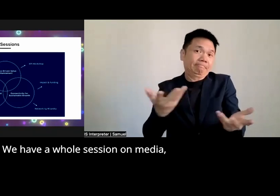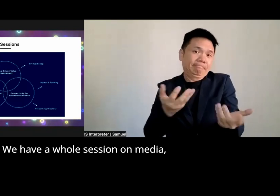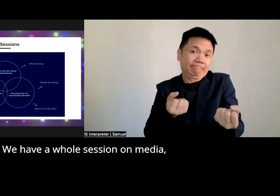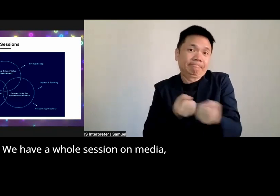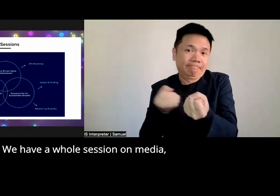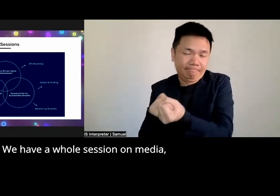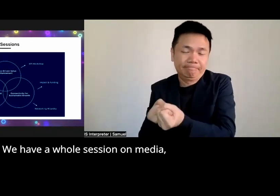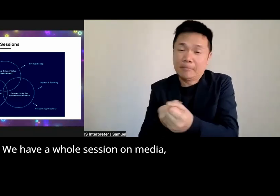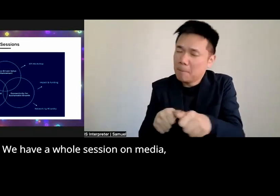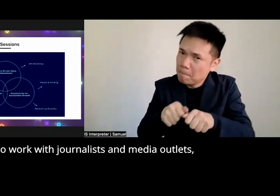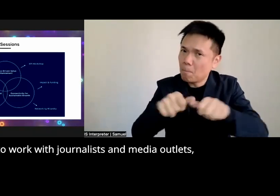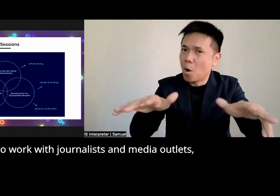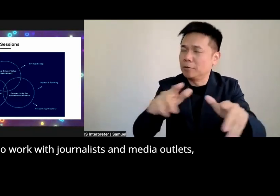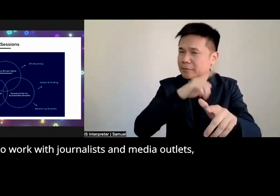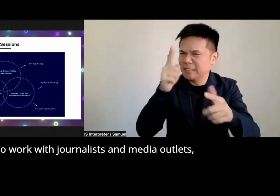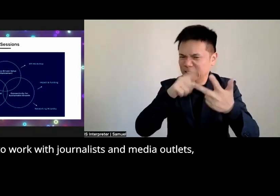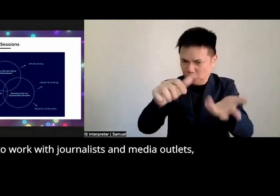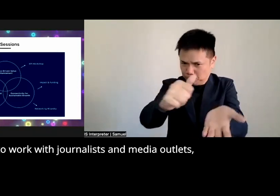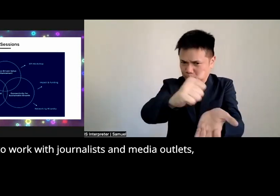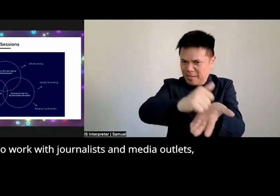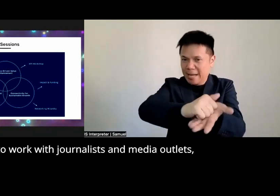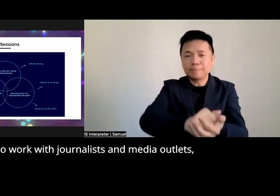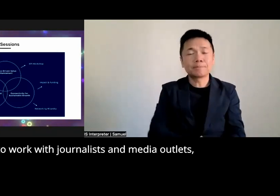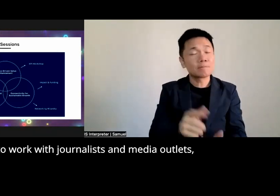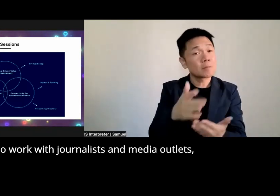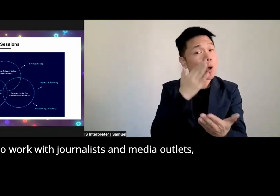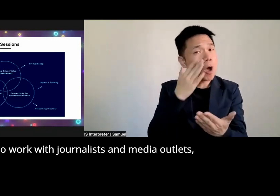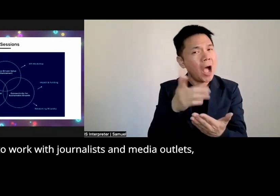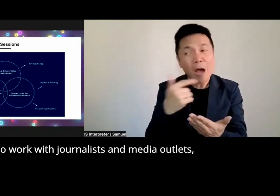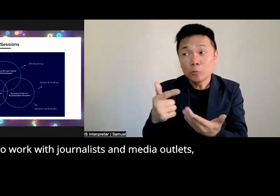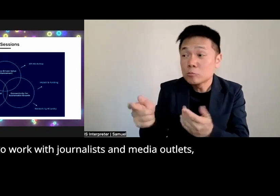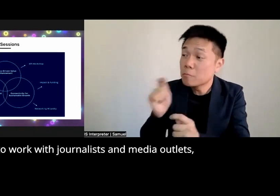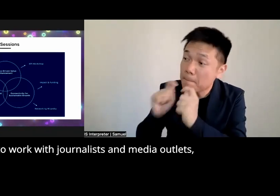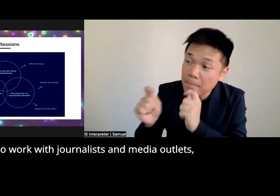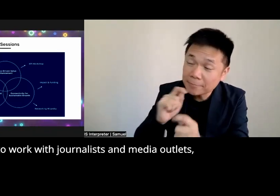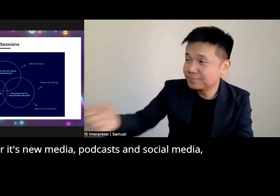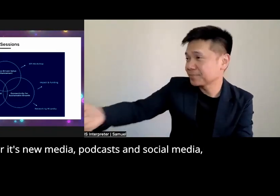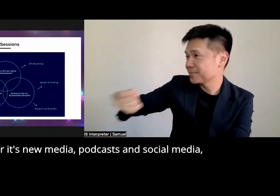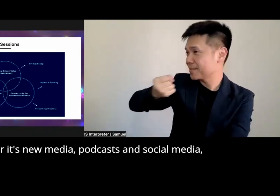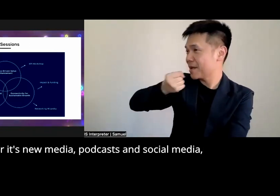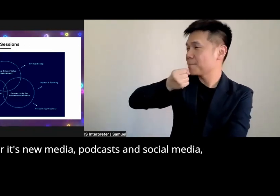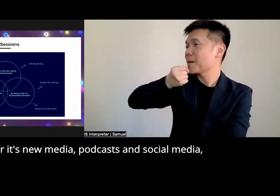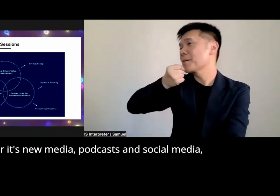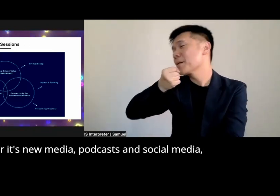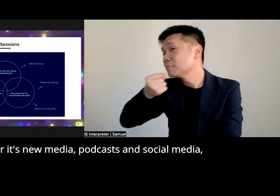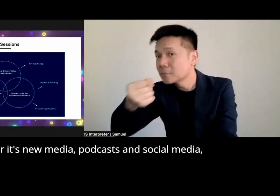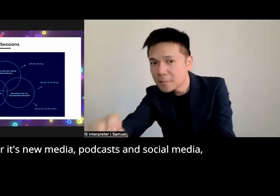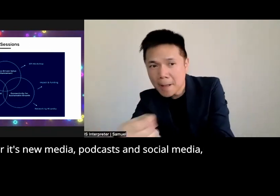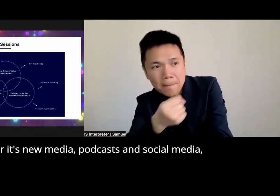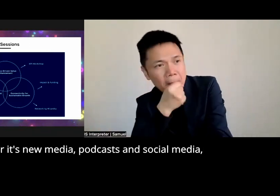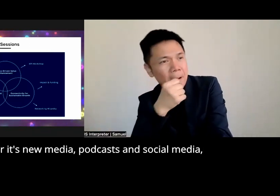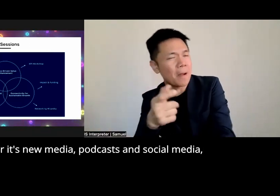on me media how to work with journalists and media Outlets whether it's New Media podcasts and social